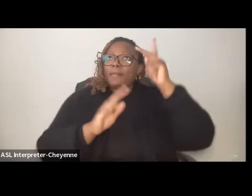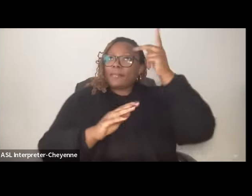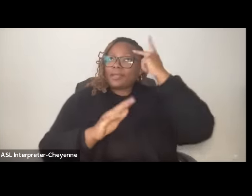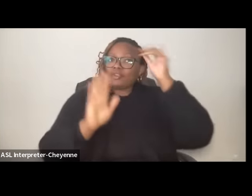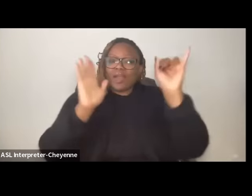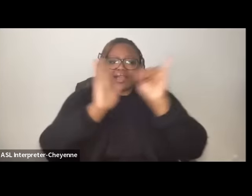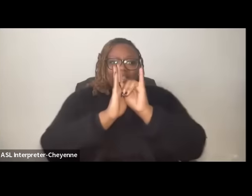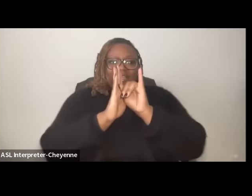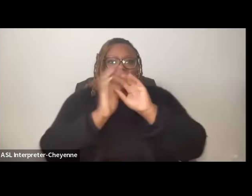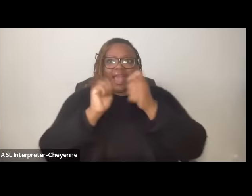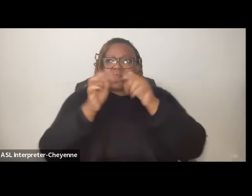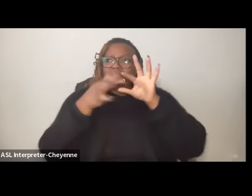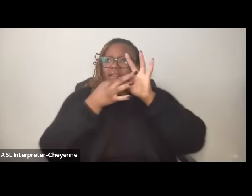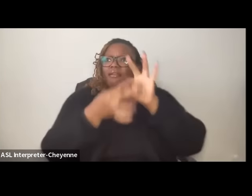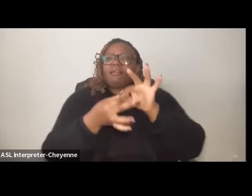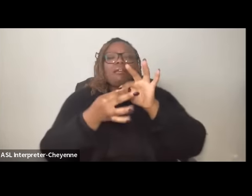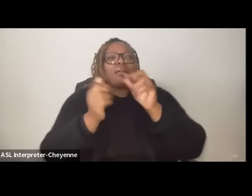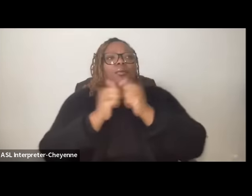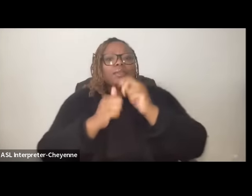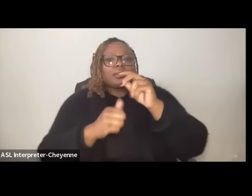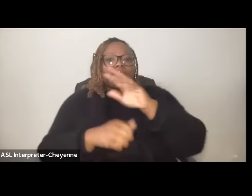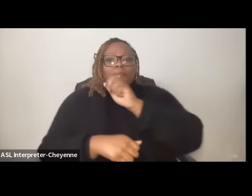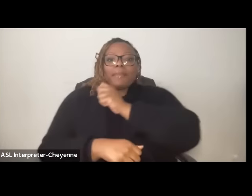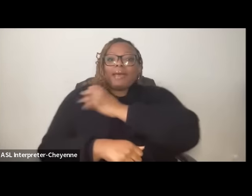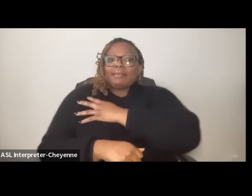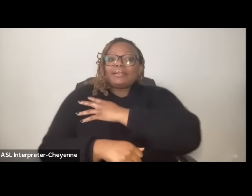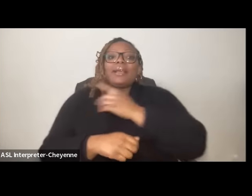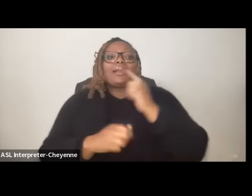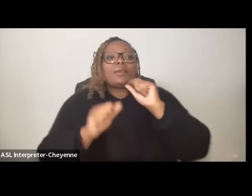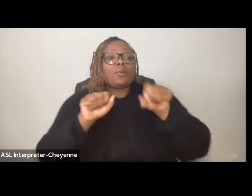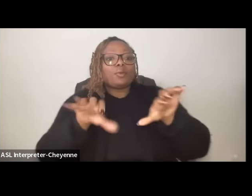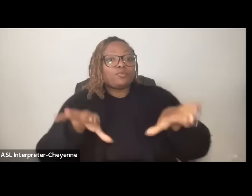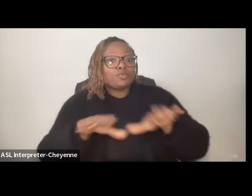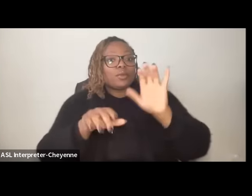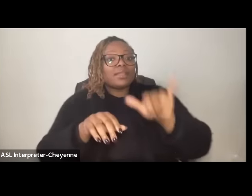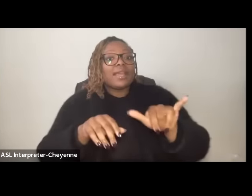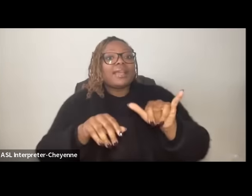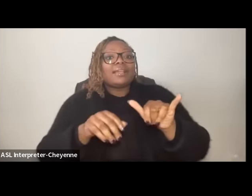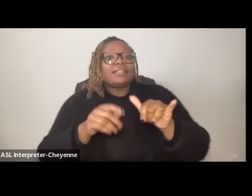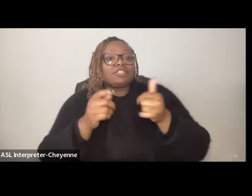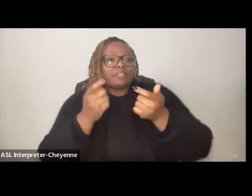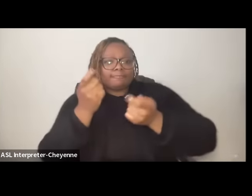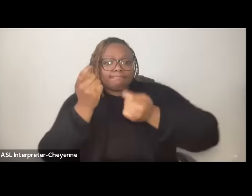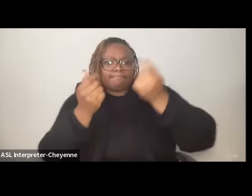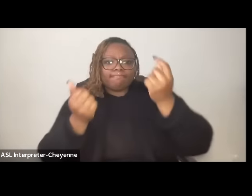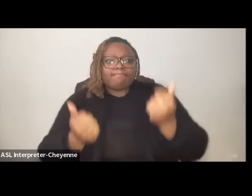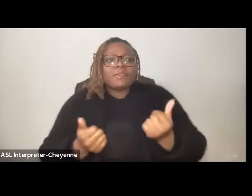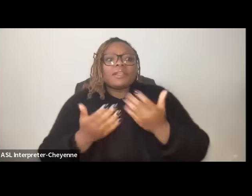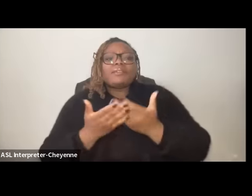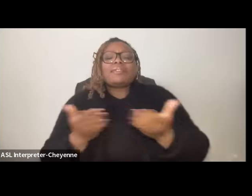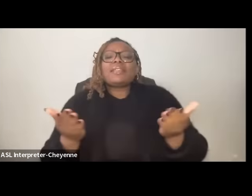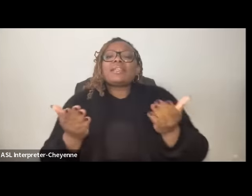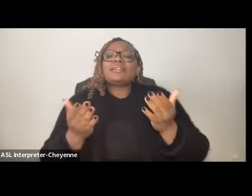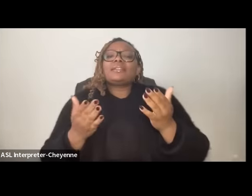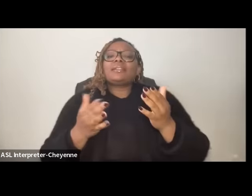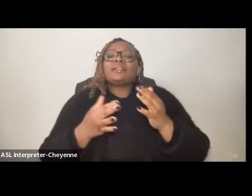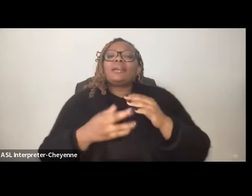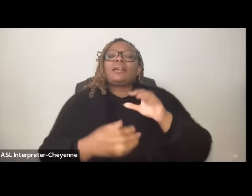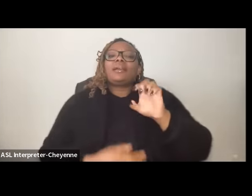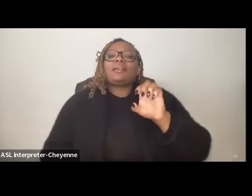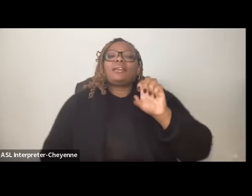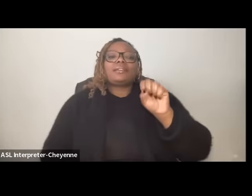with the struggle of Palestine and in doing that she gets rid of Notions of uh essentialism and I I